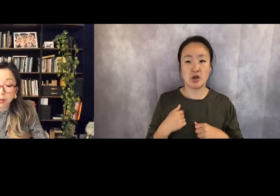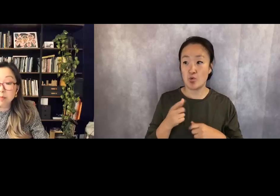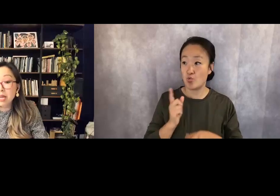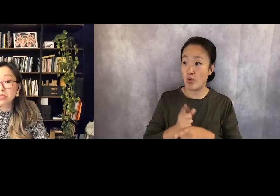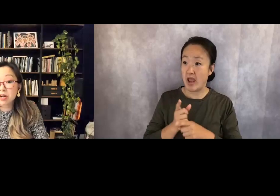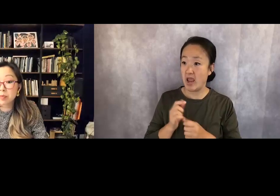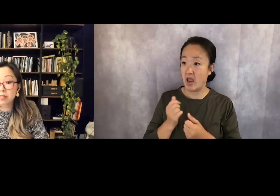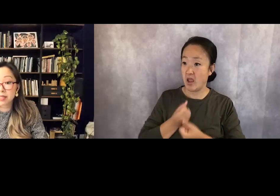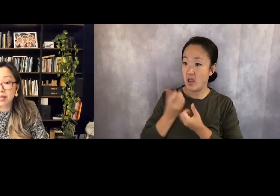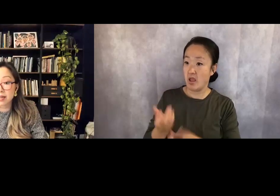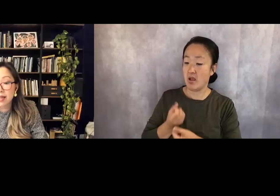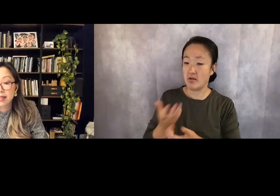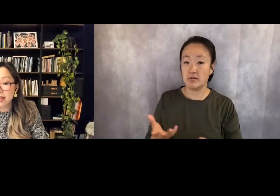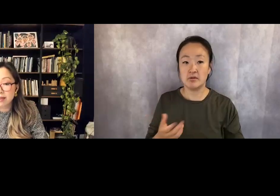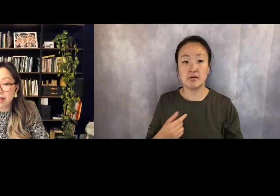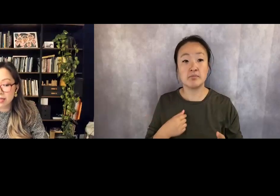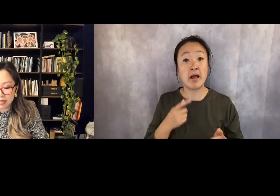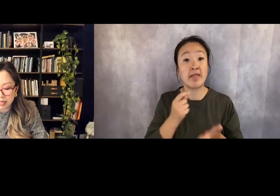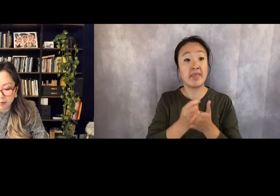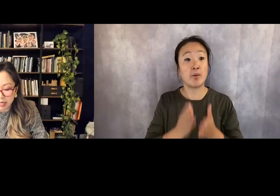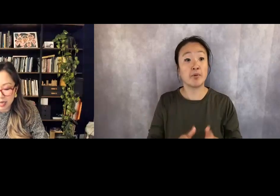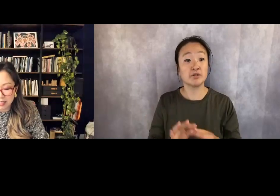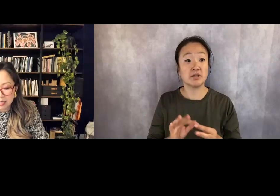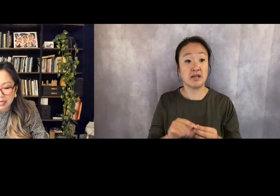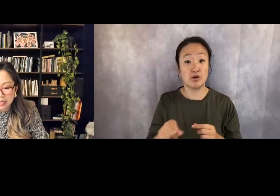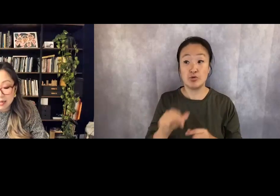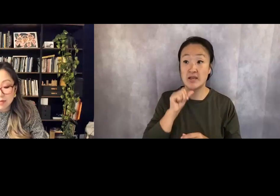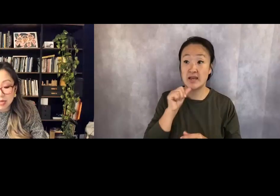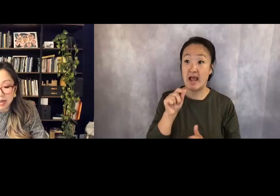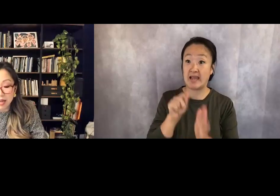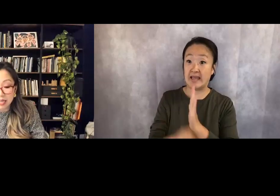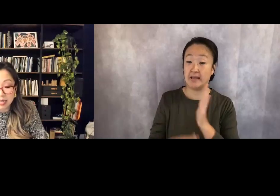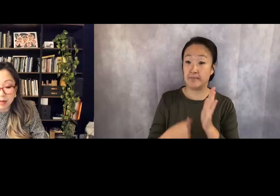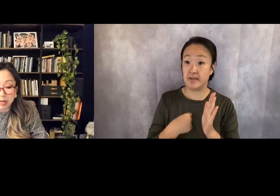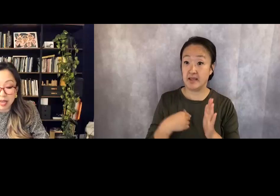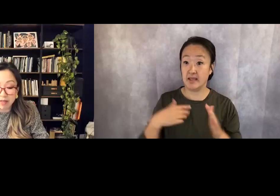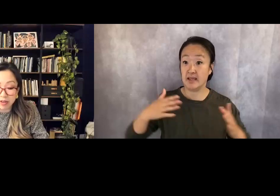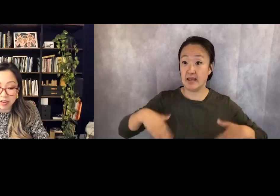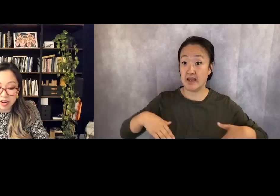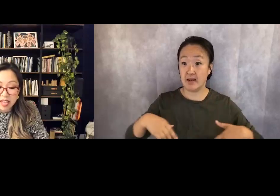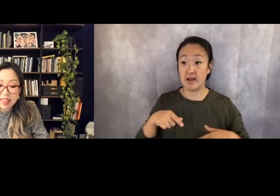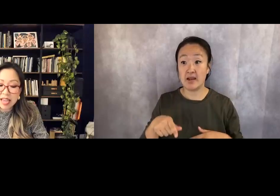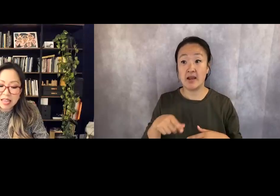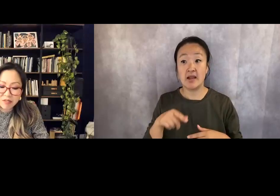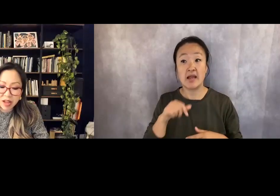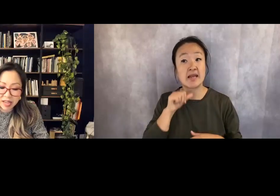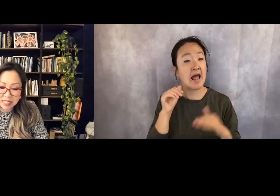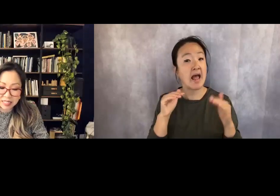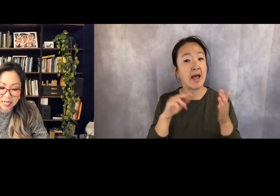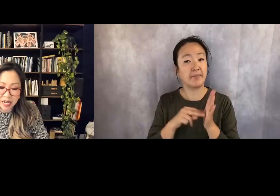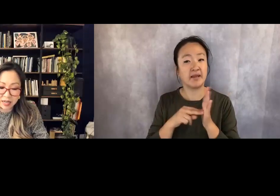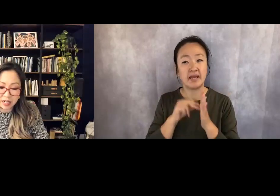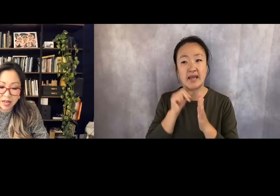So when my therapist said that not killing me yet didn't mean not killing me ever, that if I had stayed